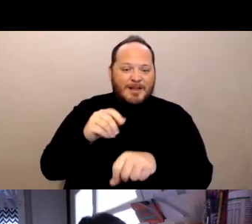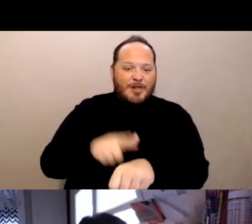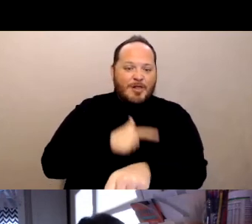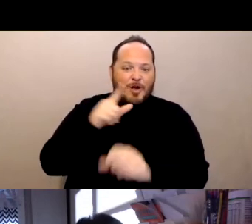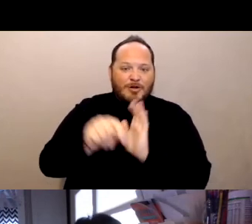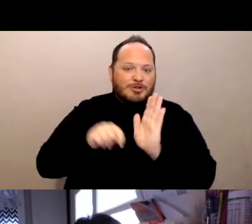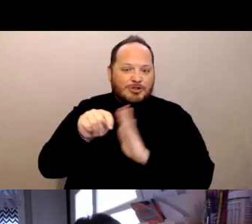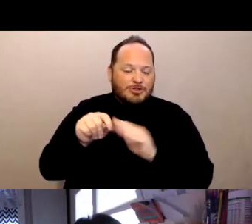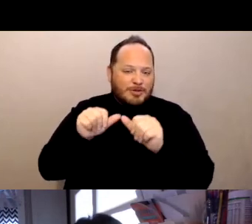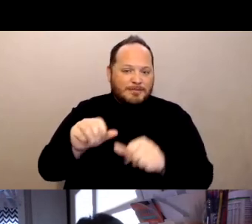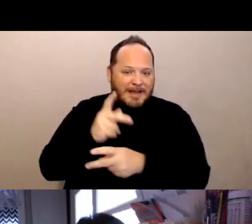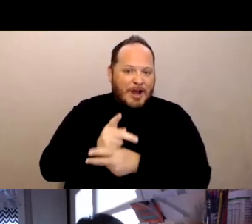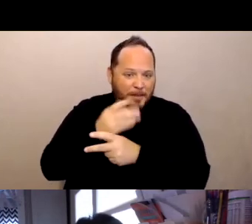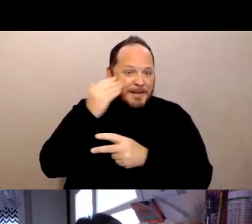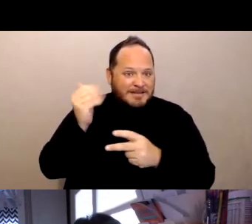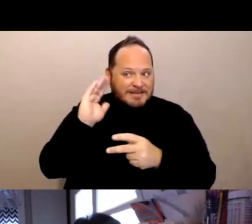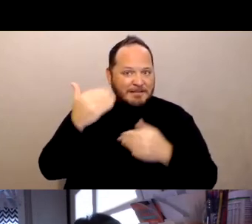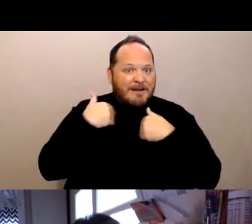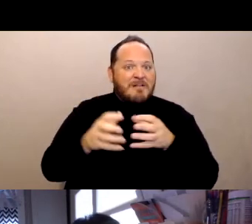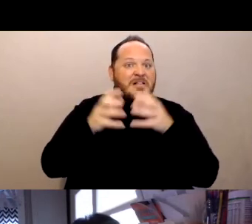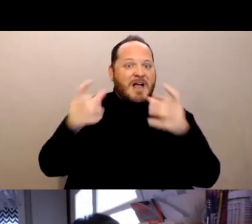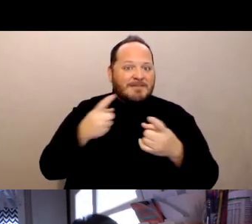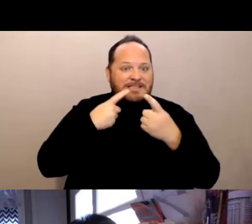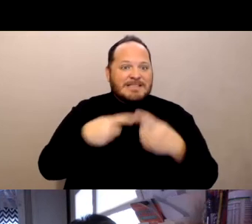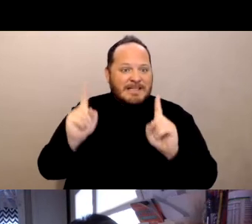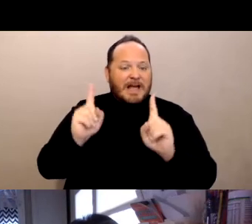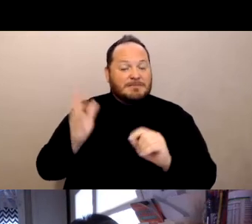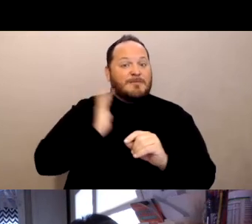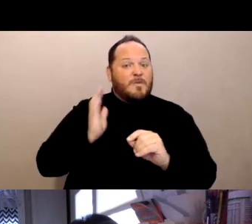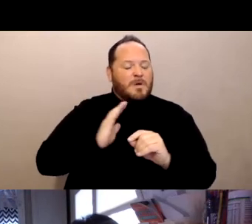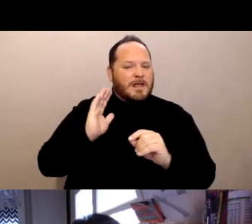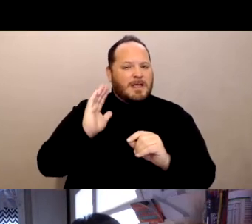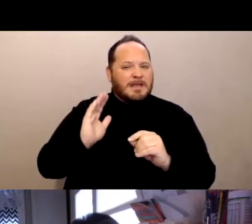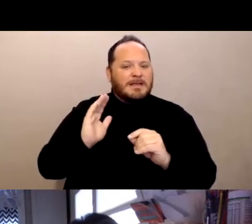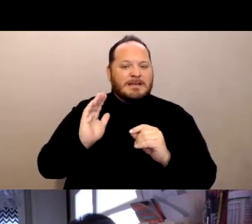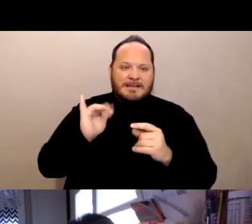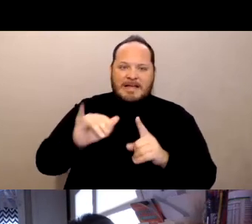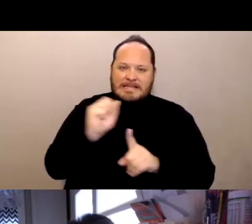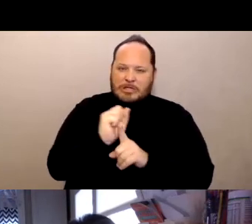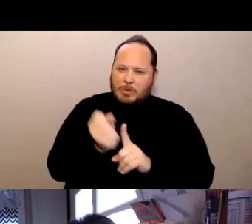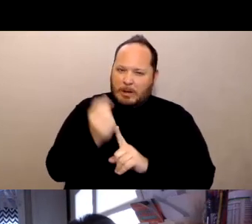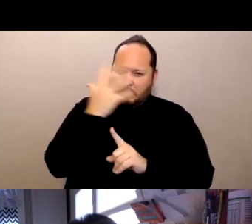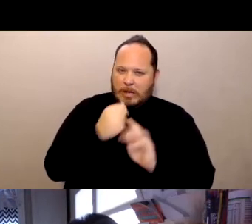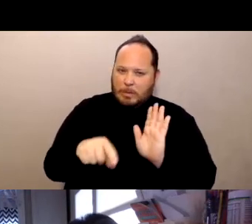associated with it, and things were pretty grim. I don't need to tell you in 2020